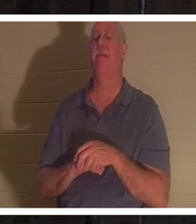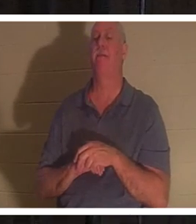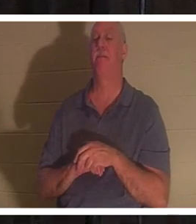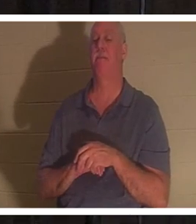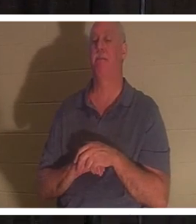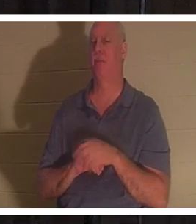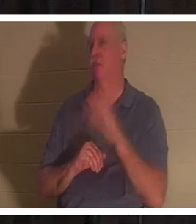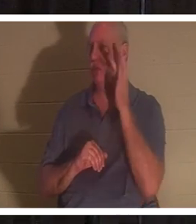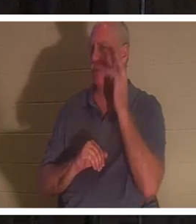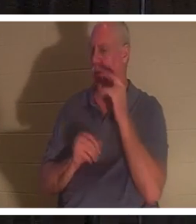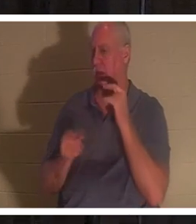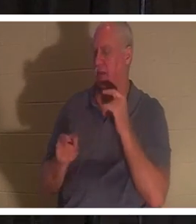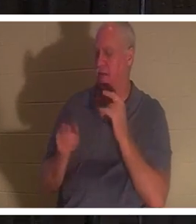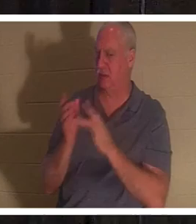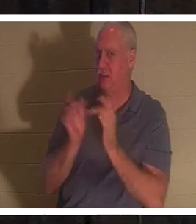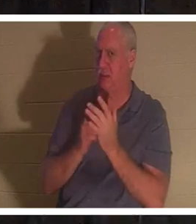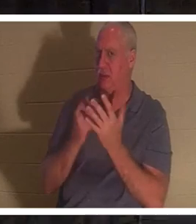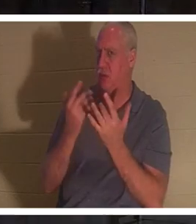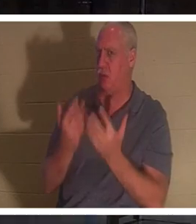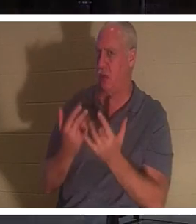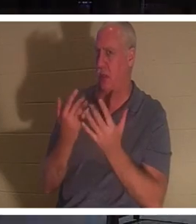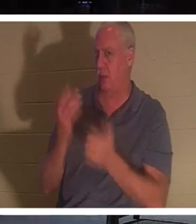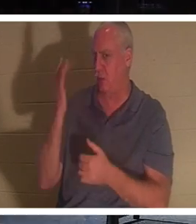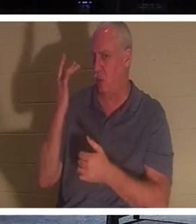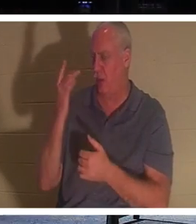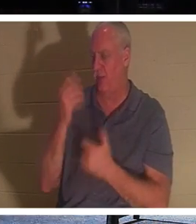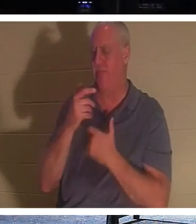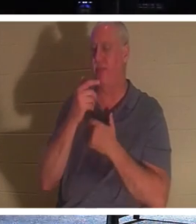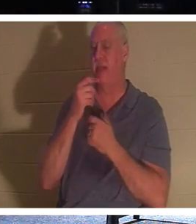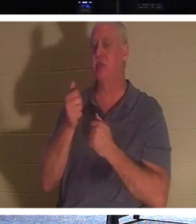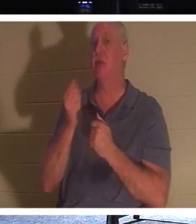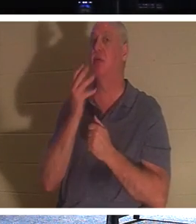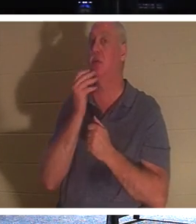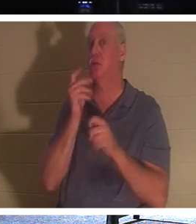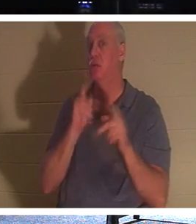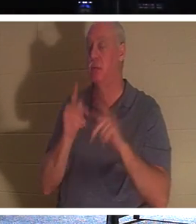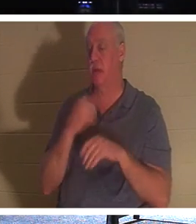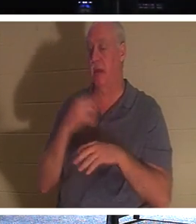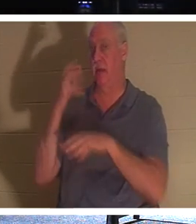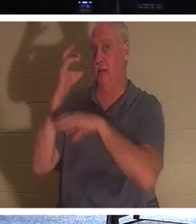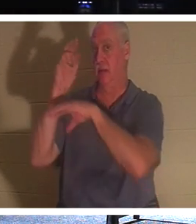He wait like that? It's interesting that the Jews had a tradition that when a person died